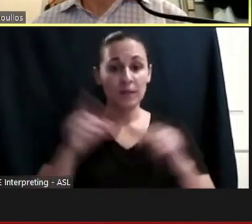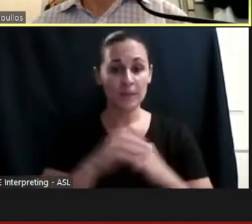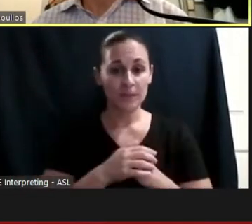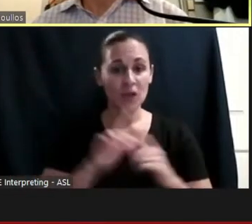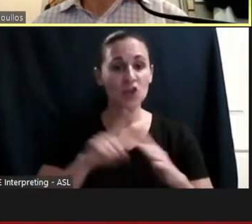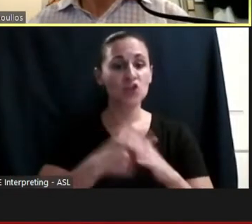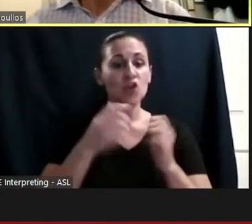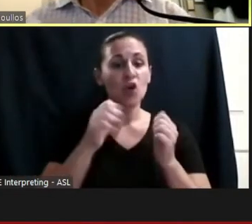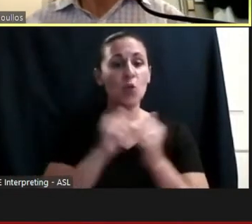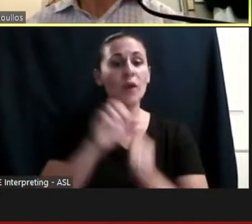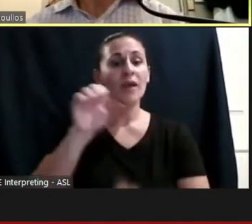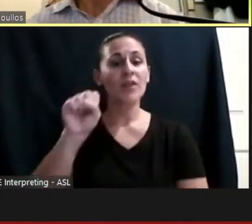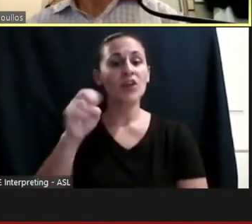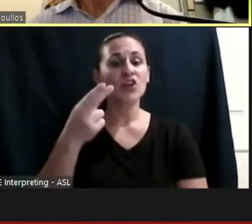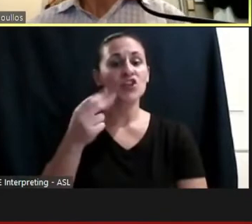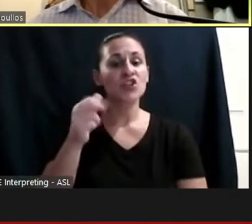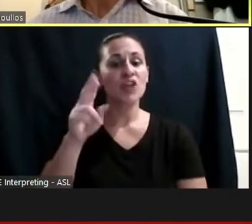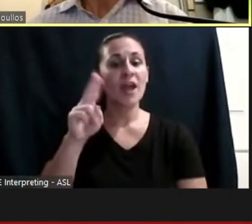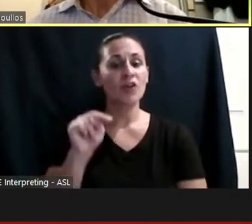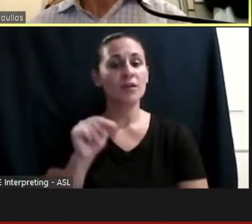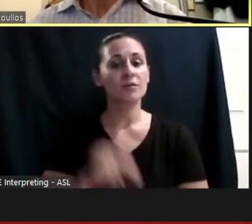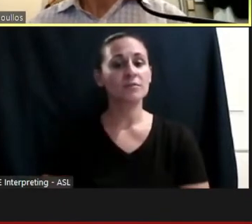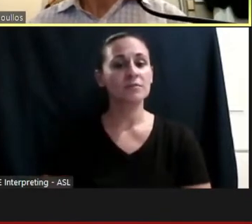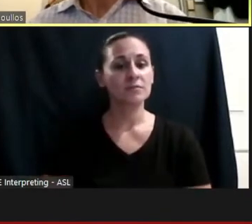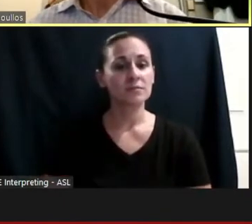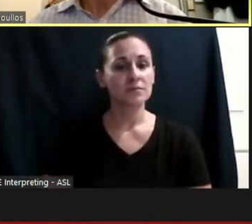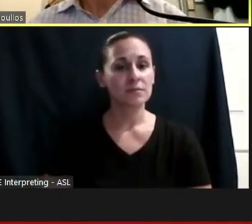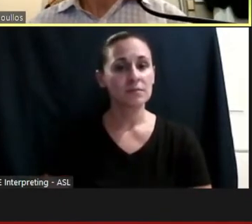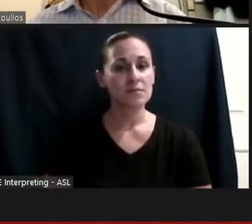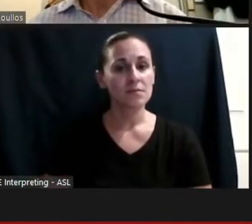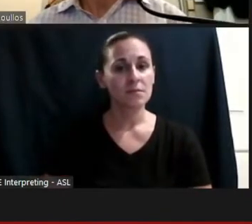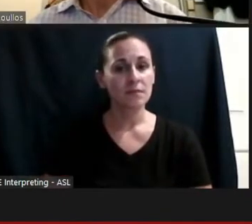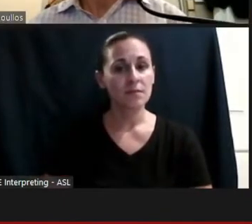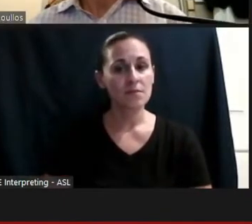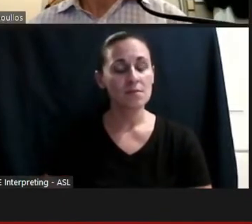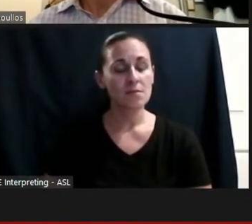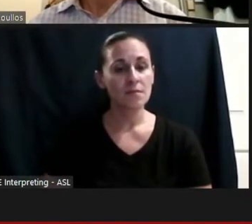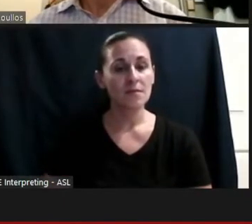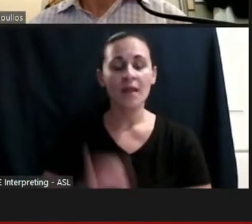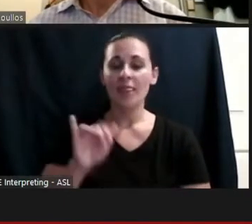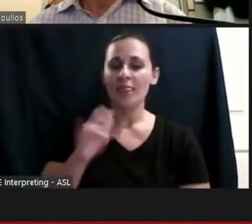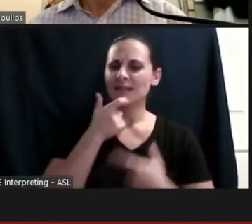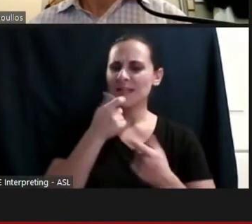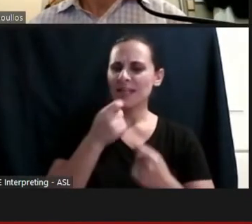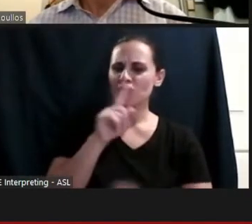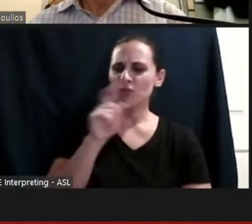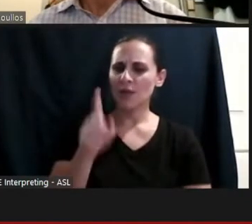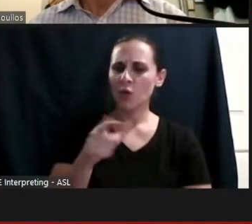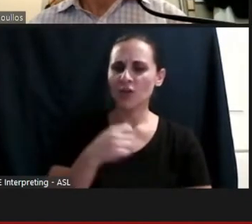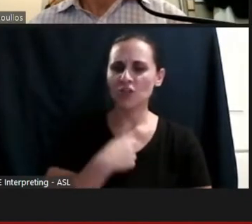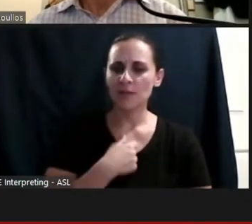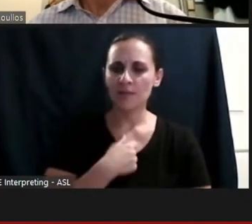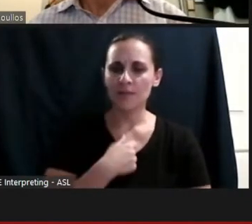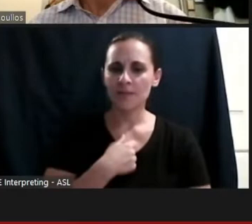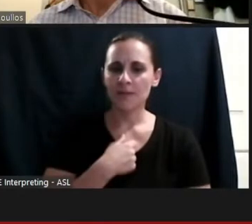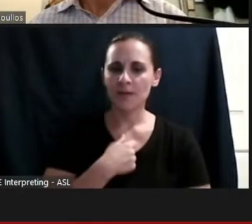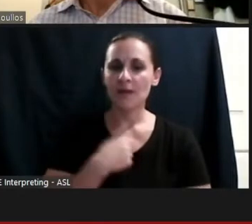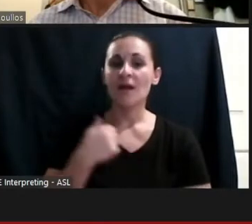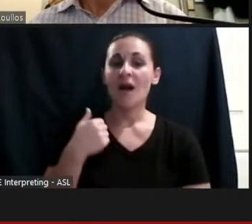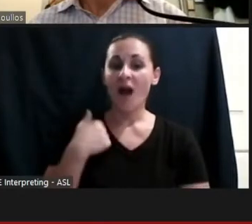Well that's an interesting question because I have a chronic illness,